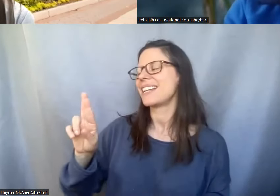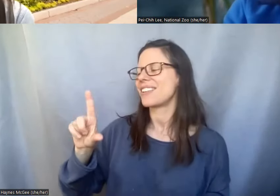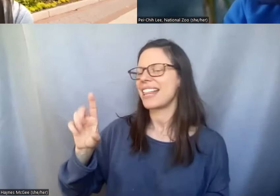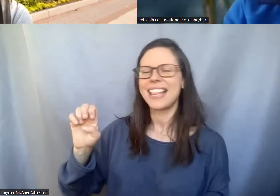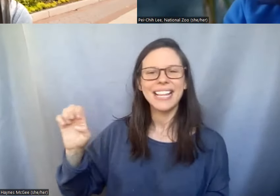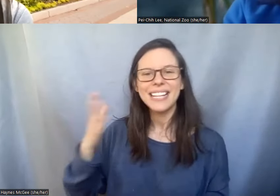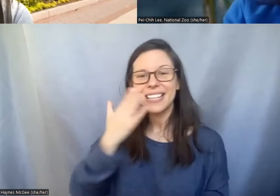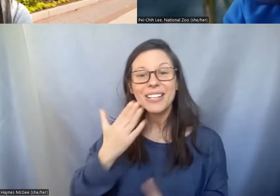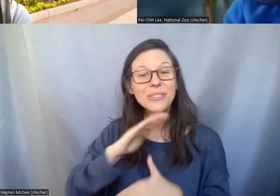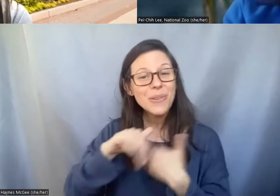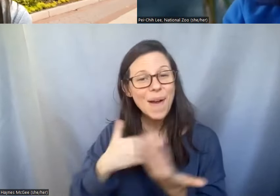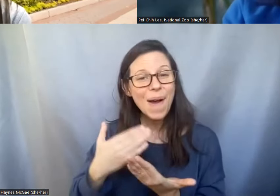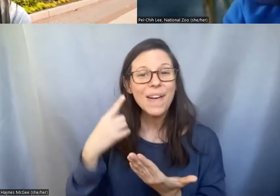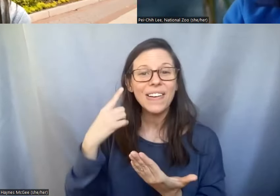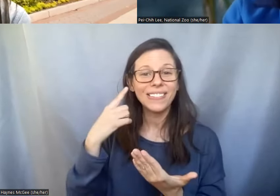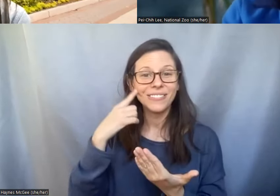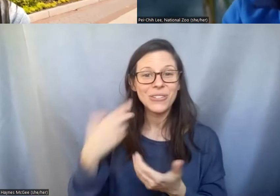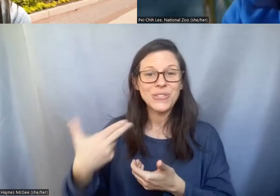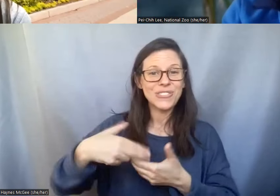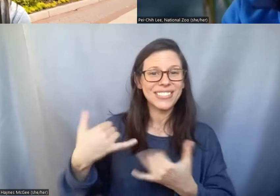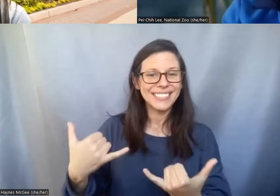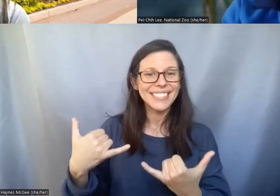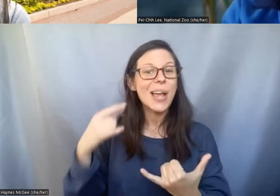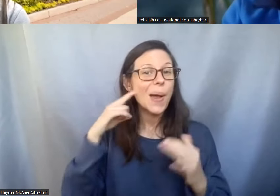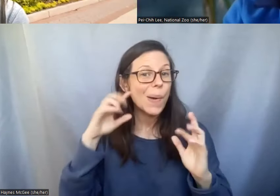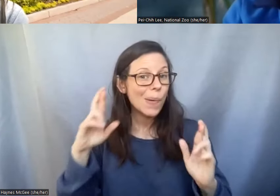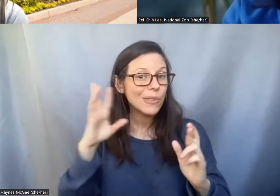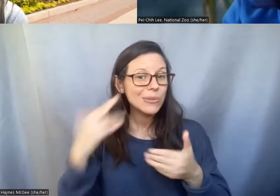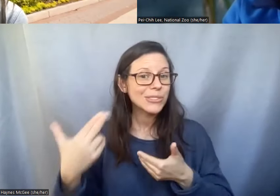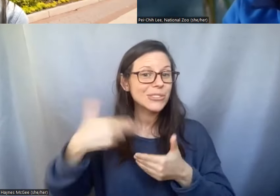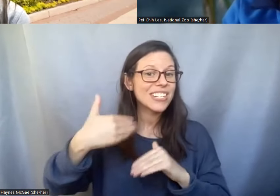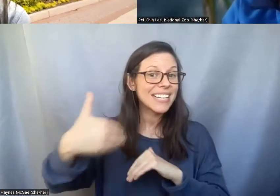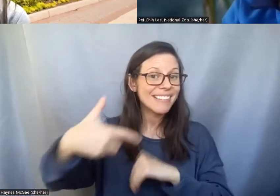joining us today. I hope that you will join us for our next installment of UnZOOsual